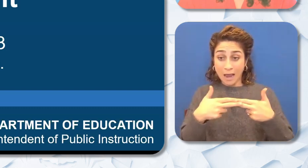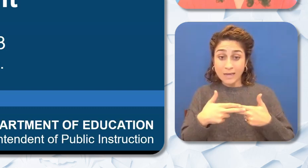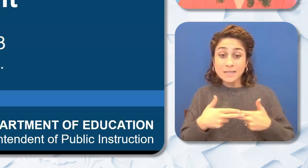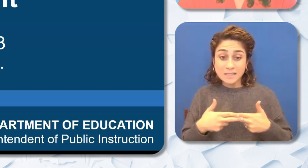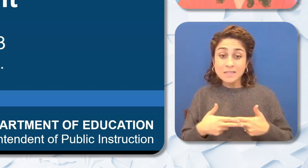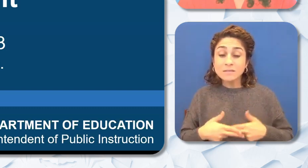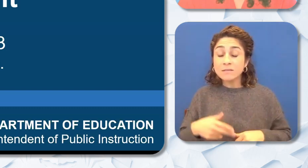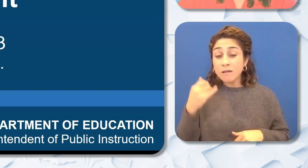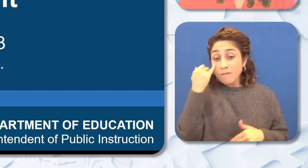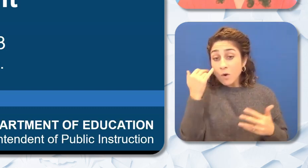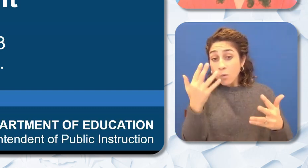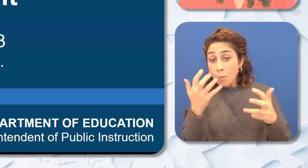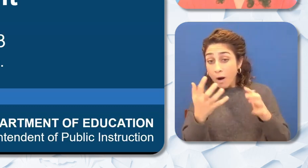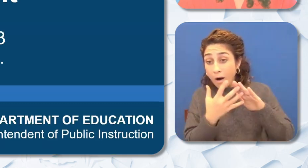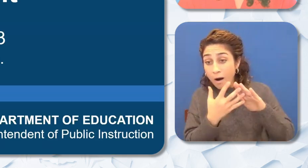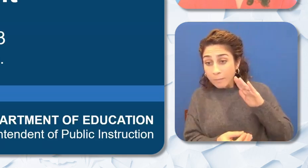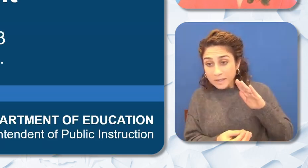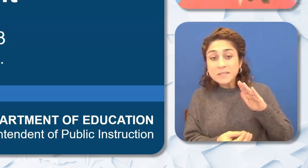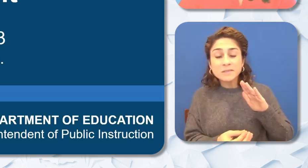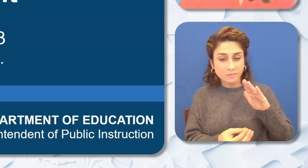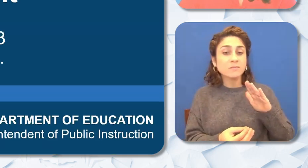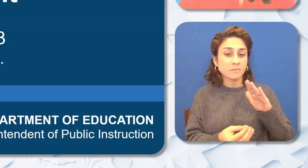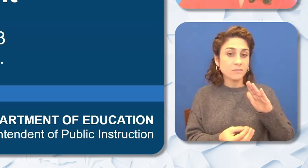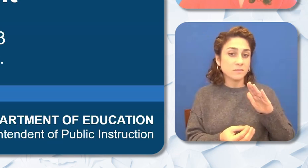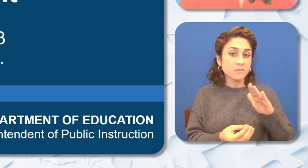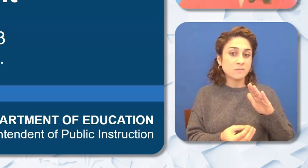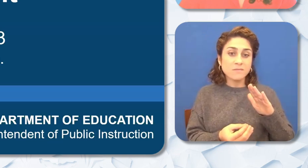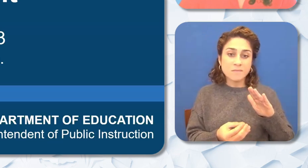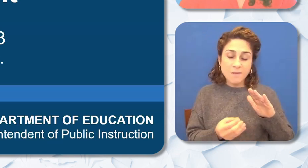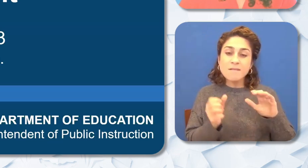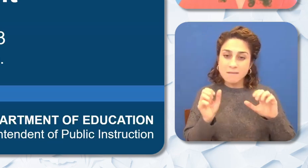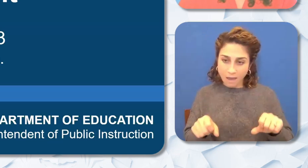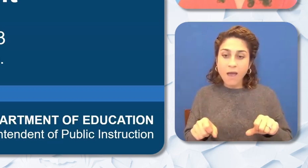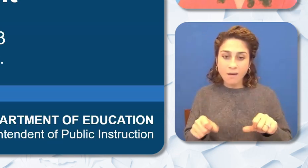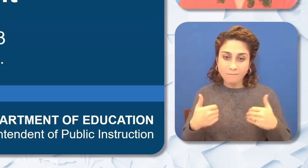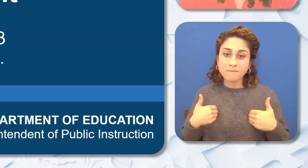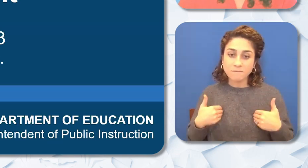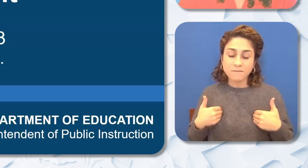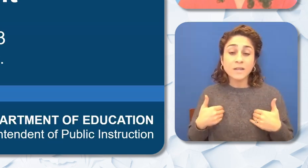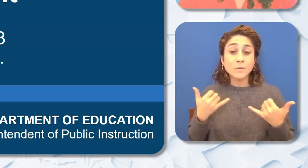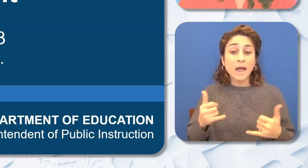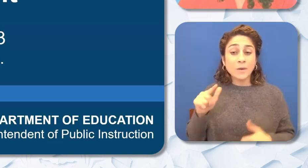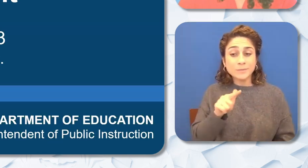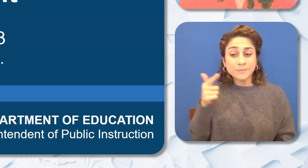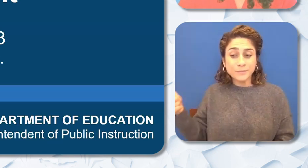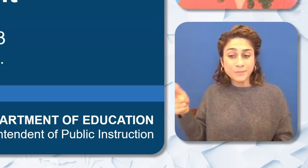like a copy of this webinar. I will now pass it to William McGee to do his welcome on behalf